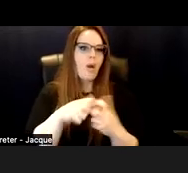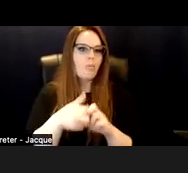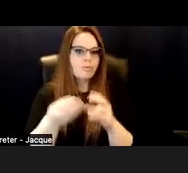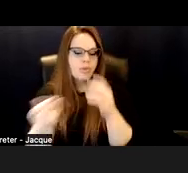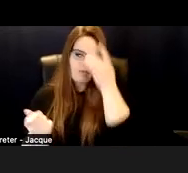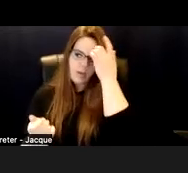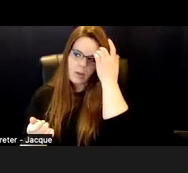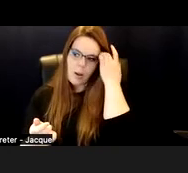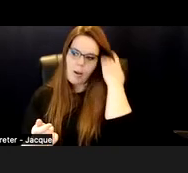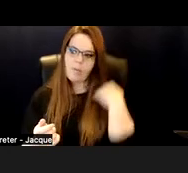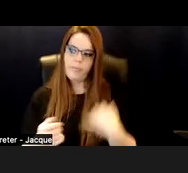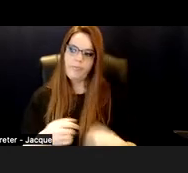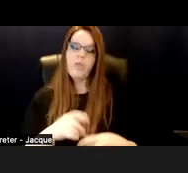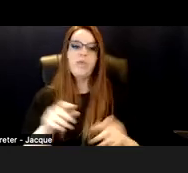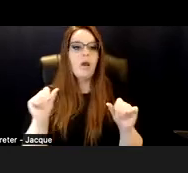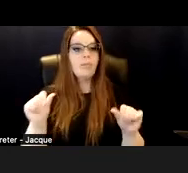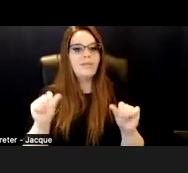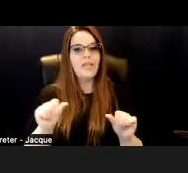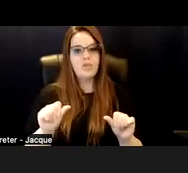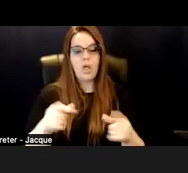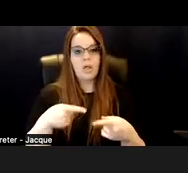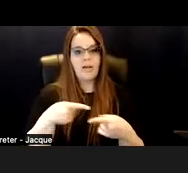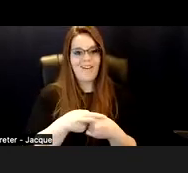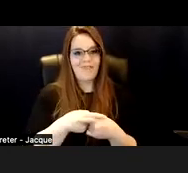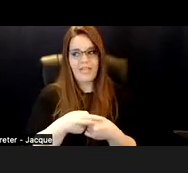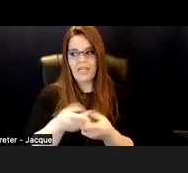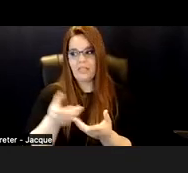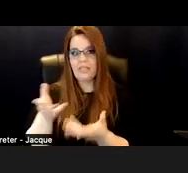There are potential conflicts in all of these areas, certainly between cultures.